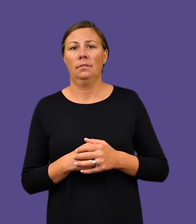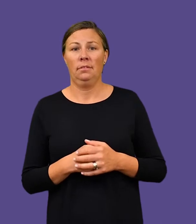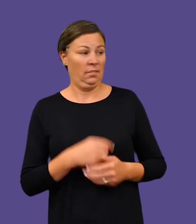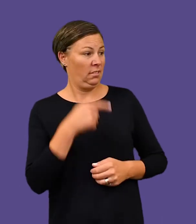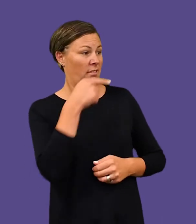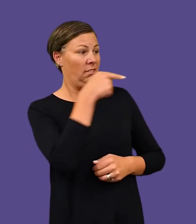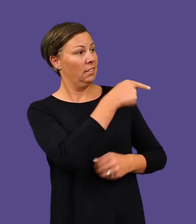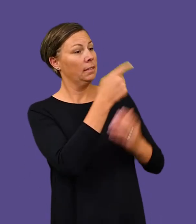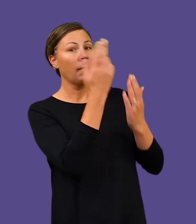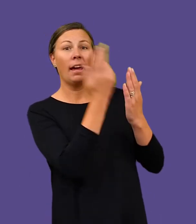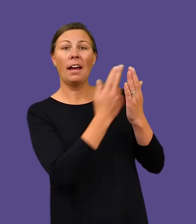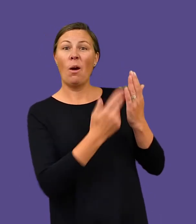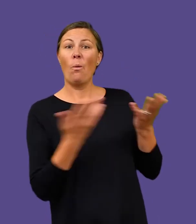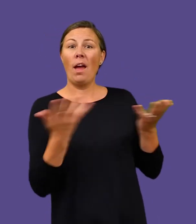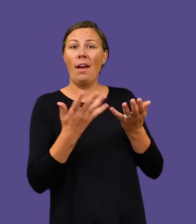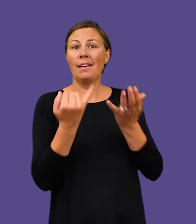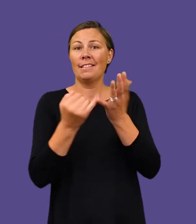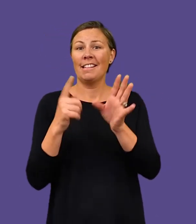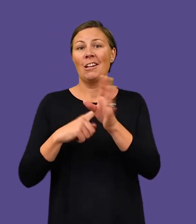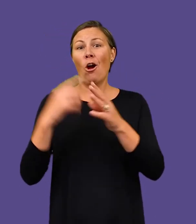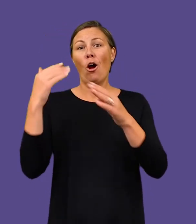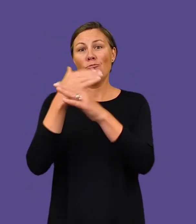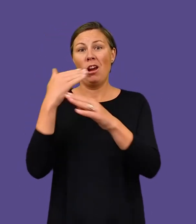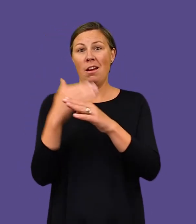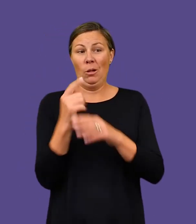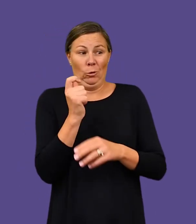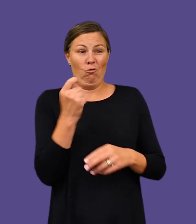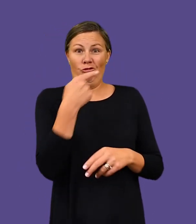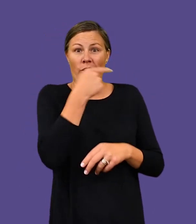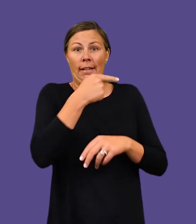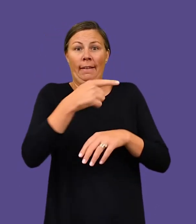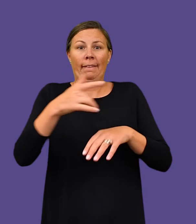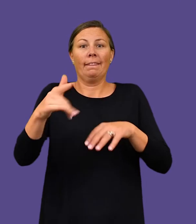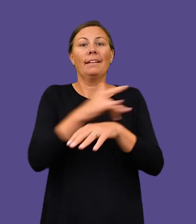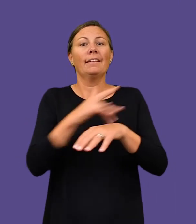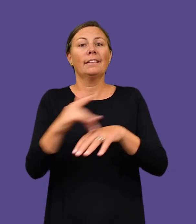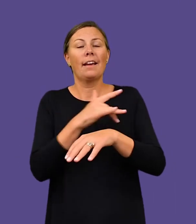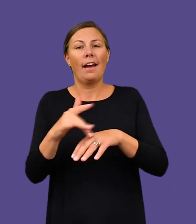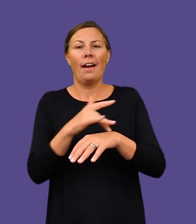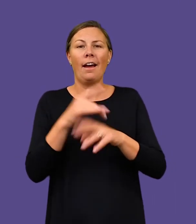‘She posed for me in her dressing room at the Sydney Opera House before going onstage to